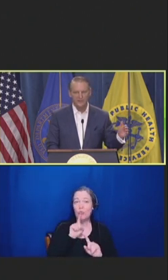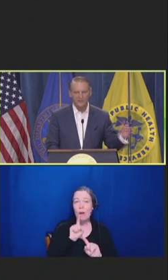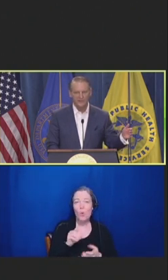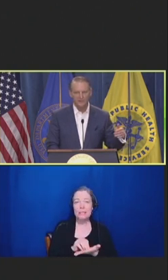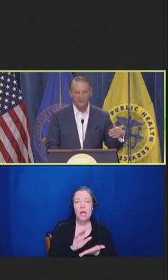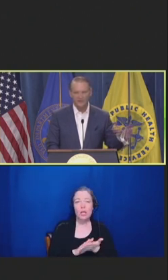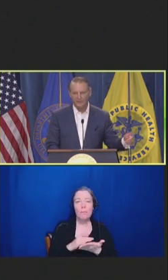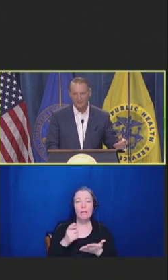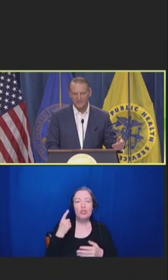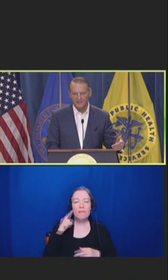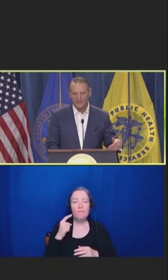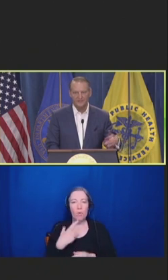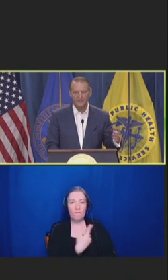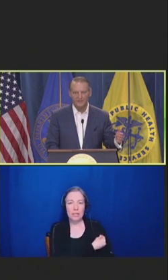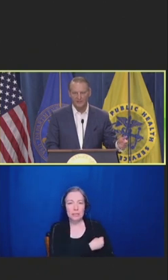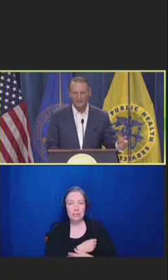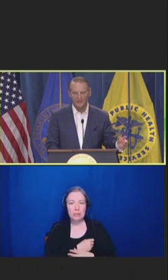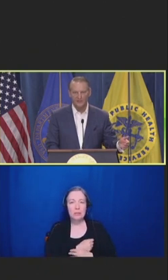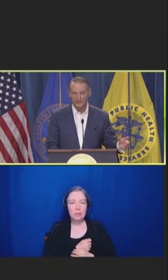from various settings and clinicians.